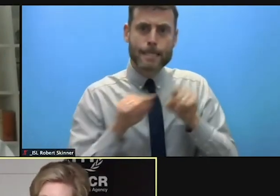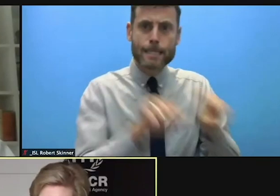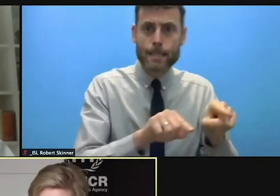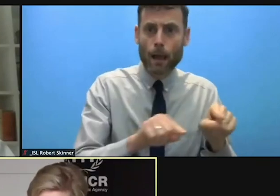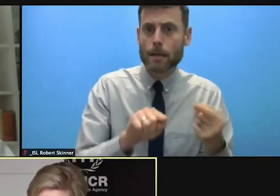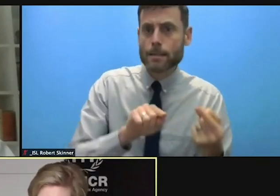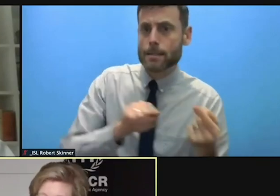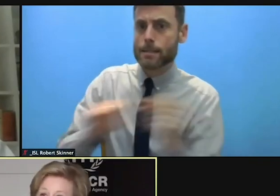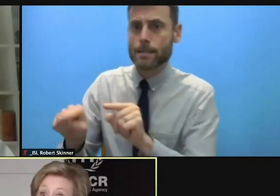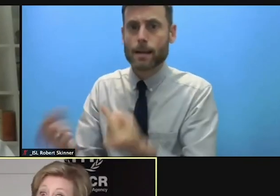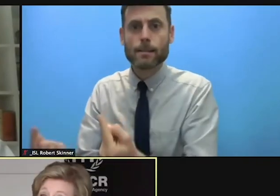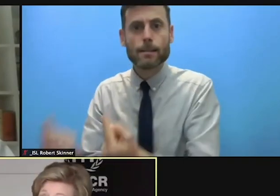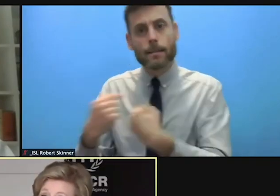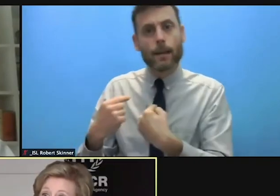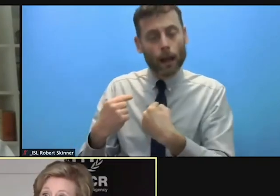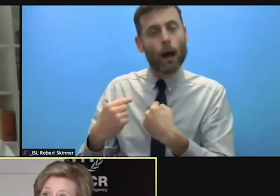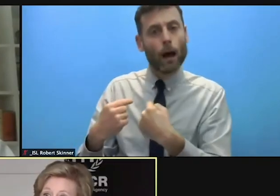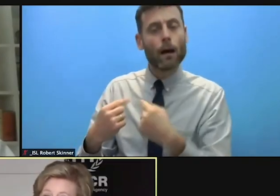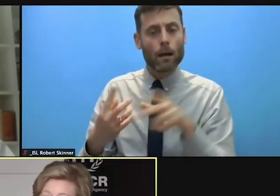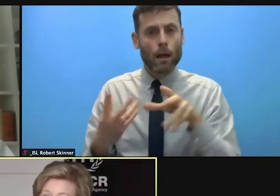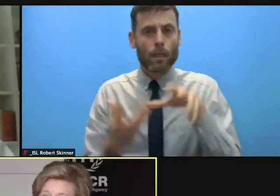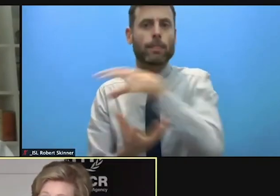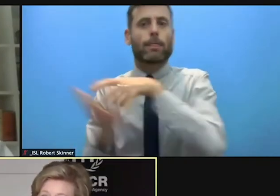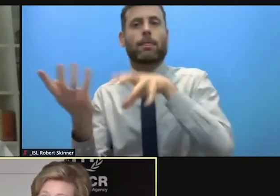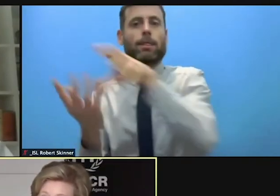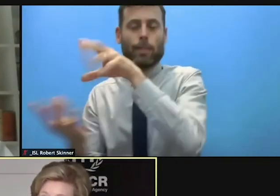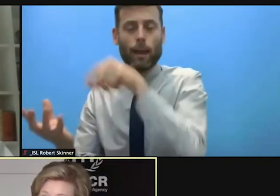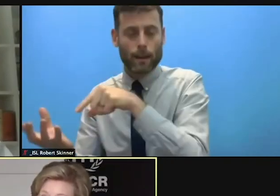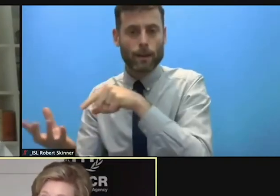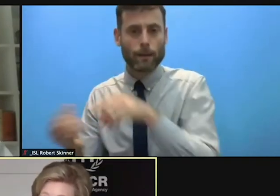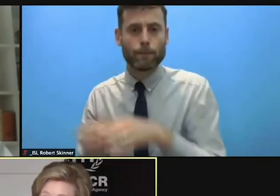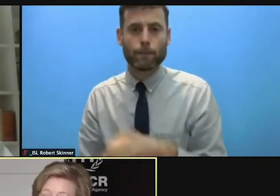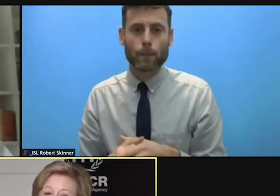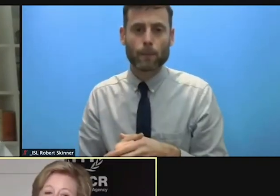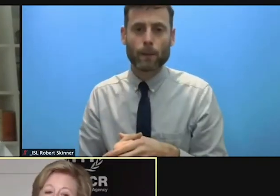pandemic, unprecedented, and one has to be careful how often we use that word,